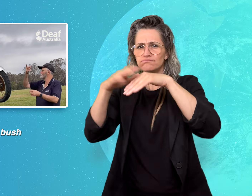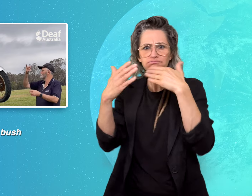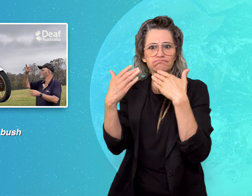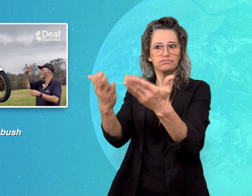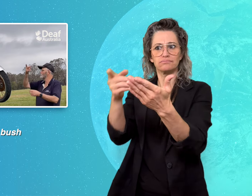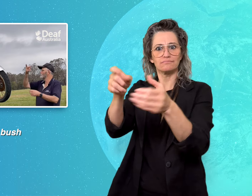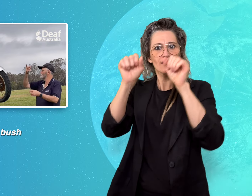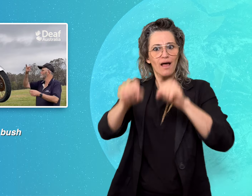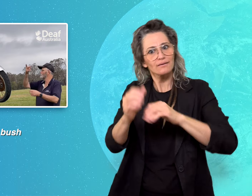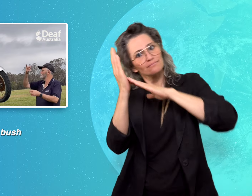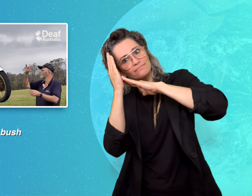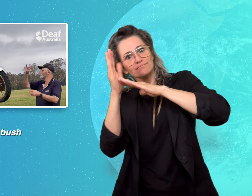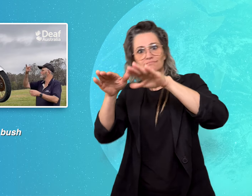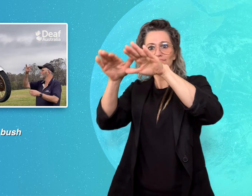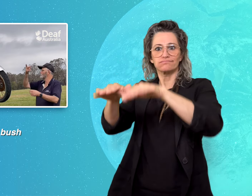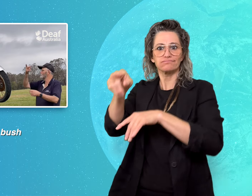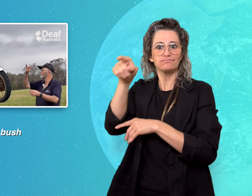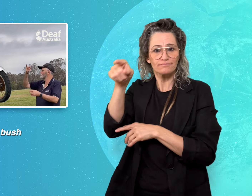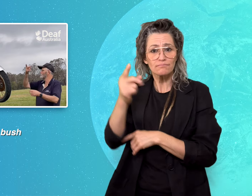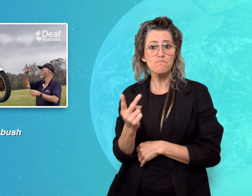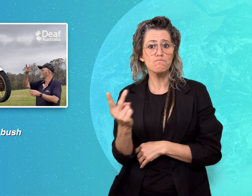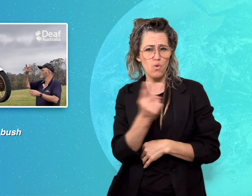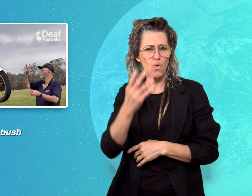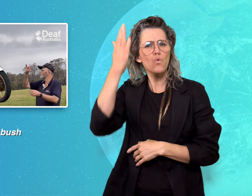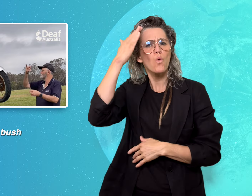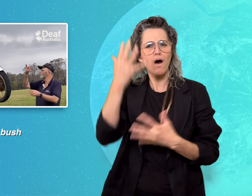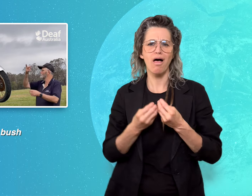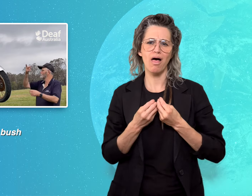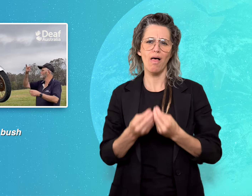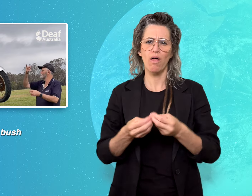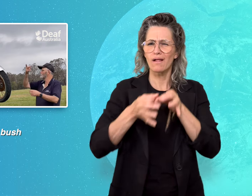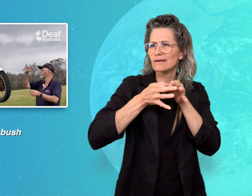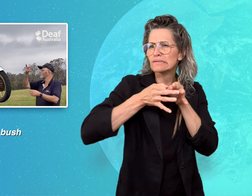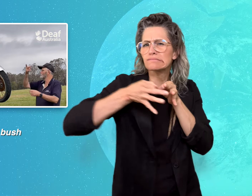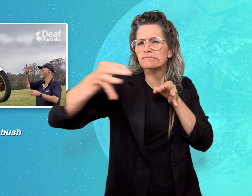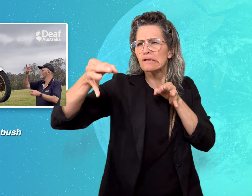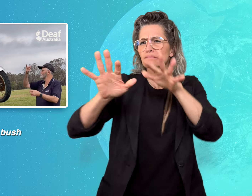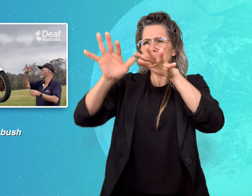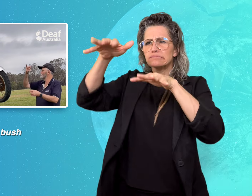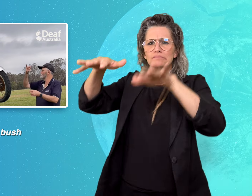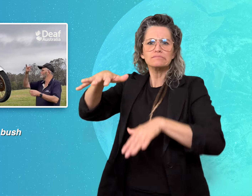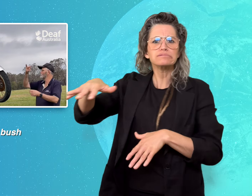in living off the land. Peter explained that the walls of his home